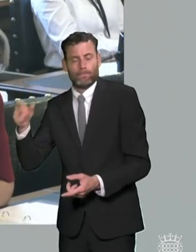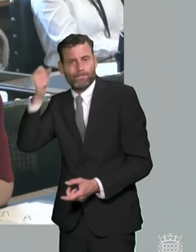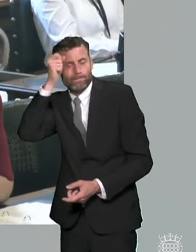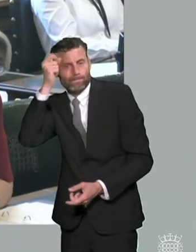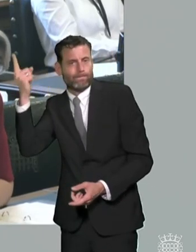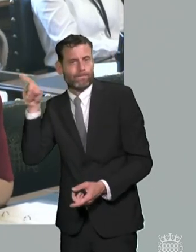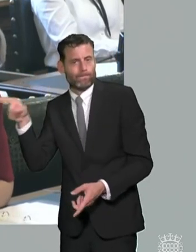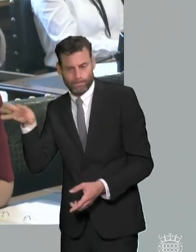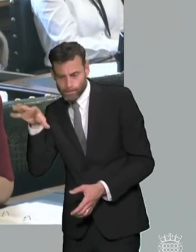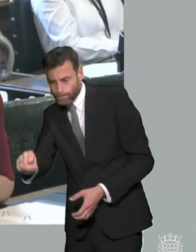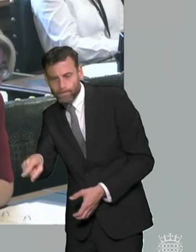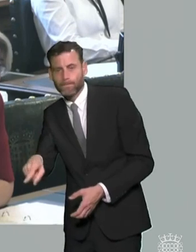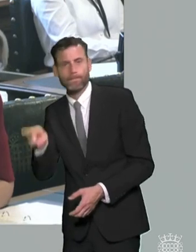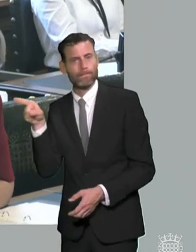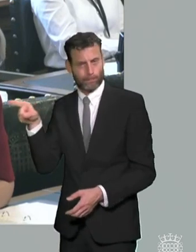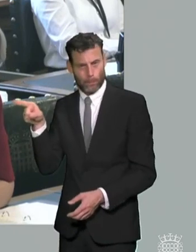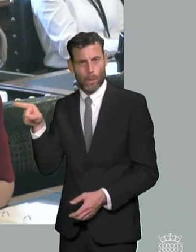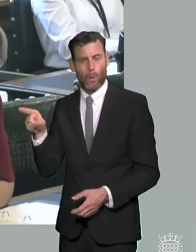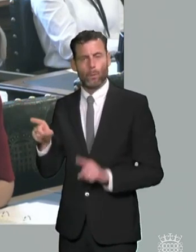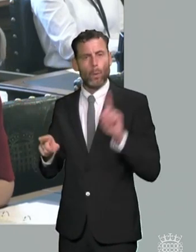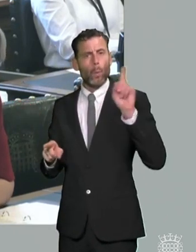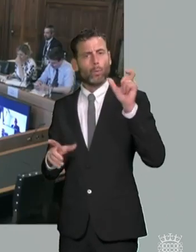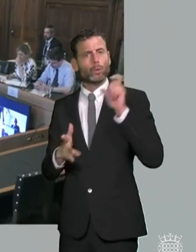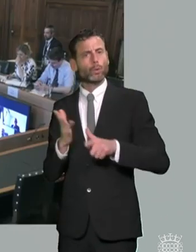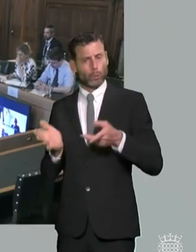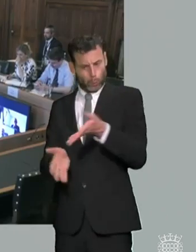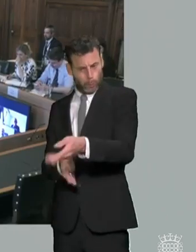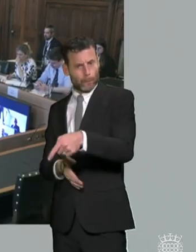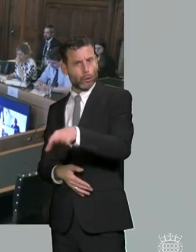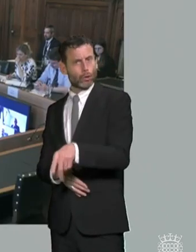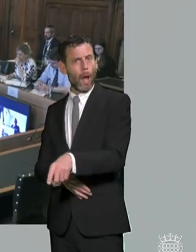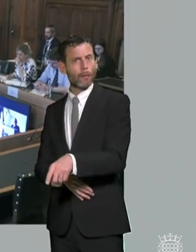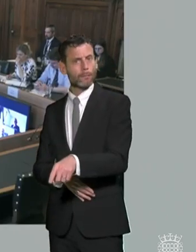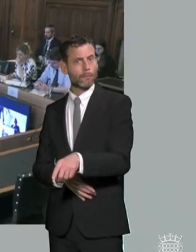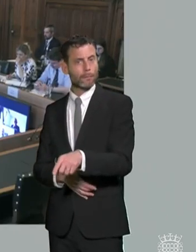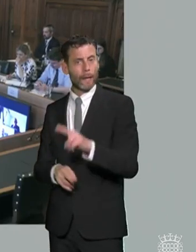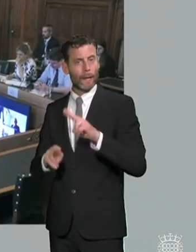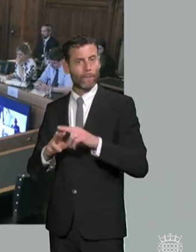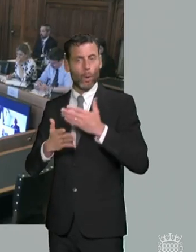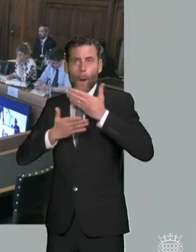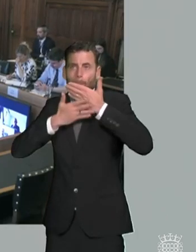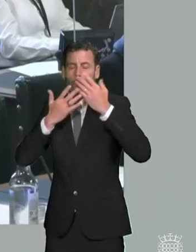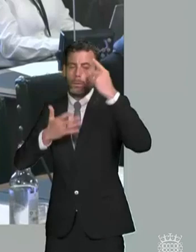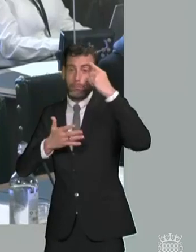that function of engaging with the school do you think that that the review